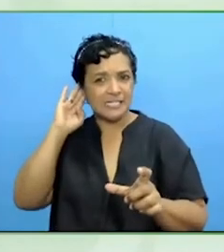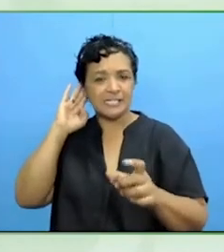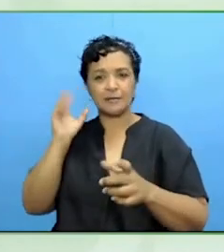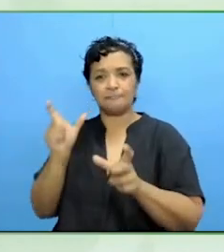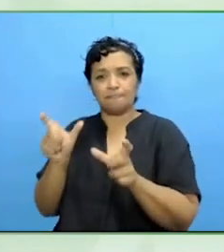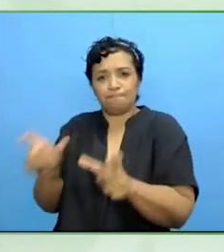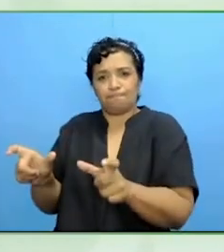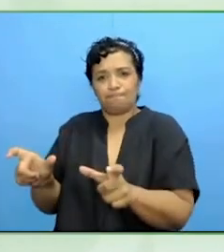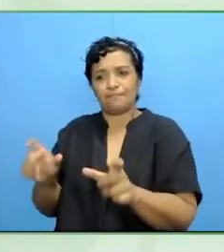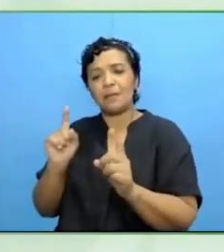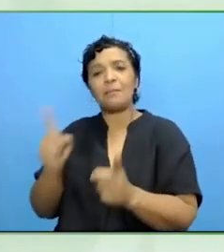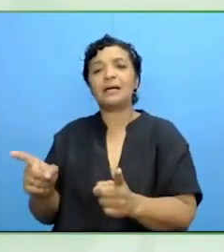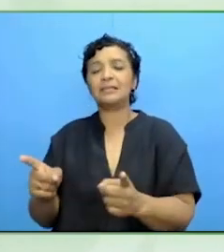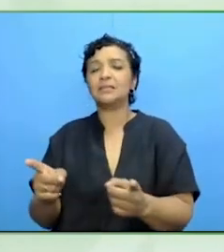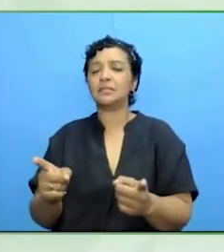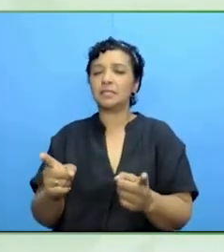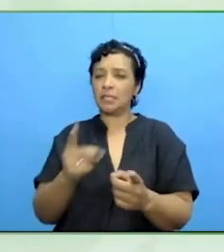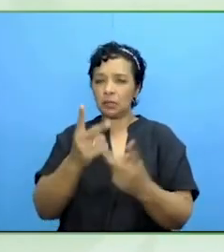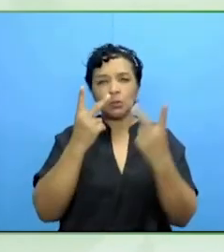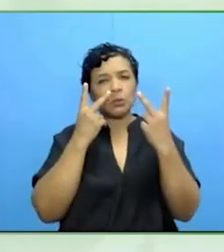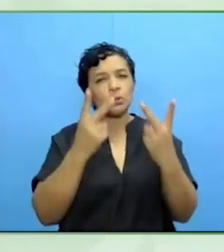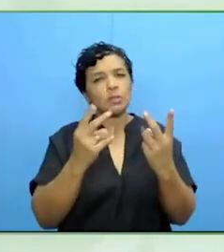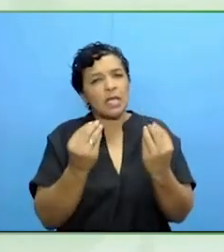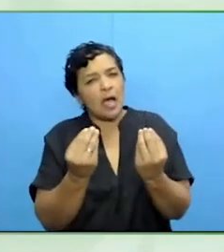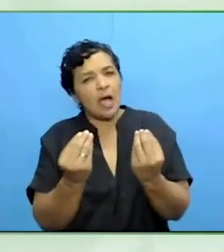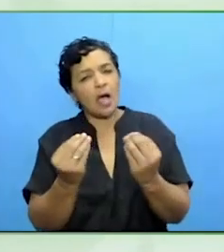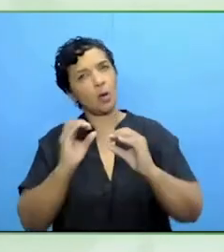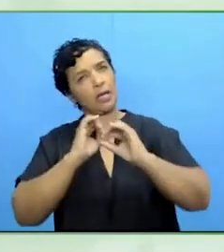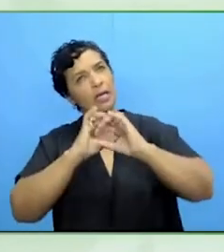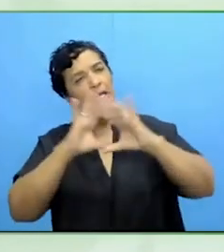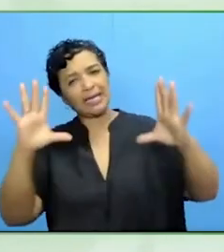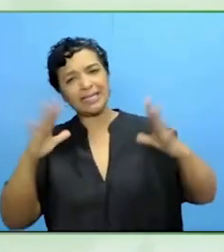How do you see I was getting through this?